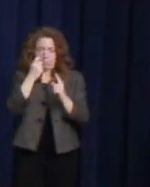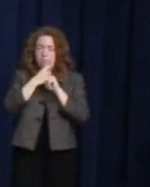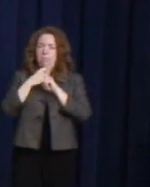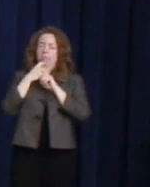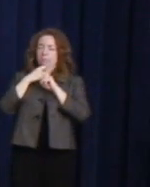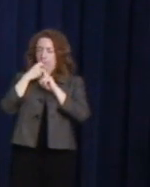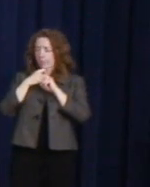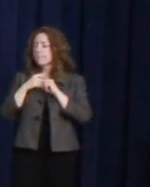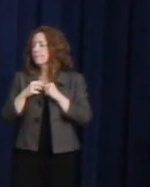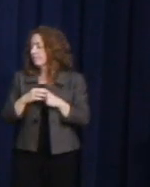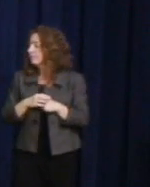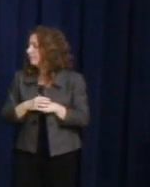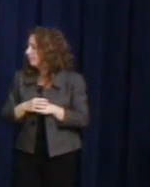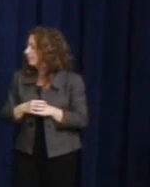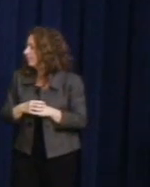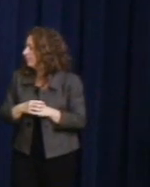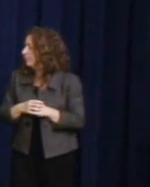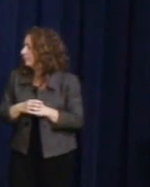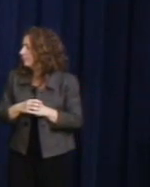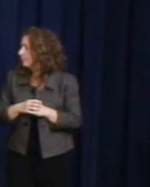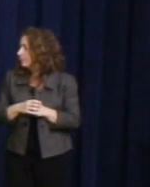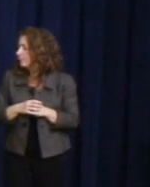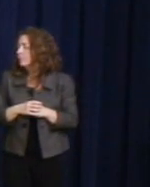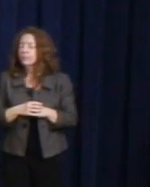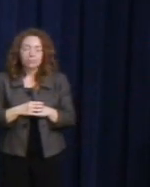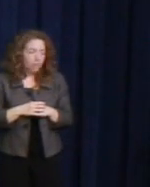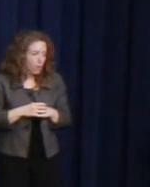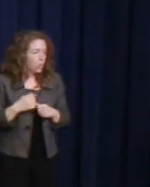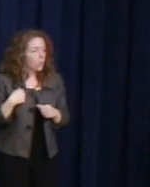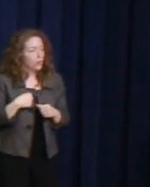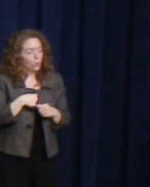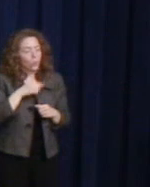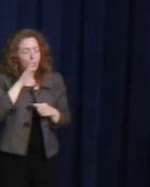But we will continue to make progress in our time.